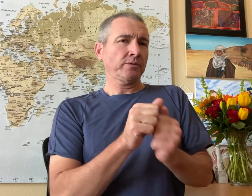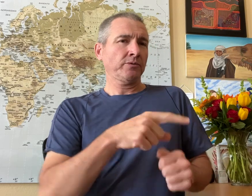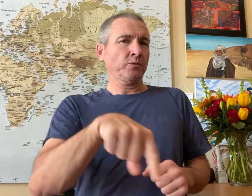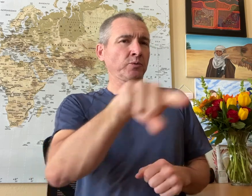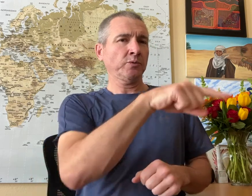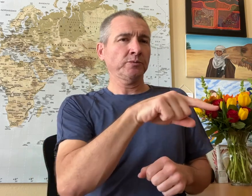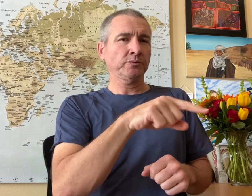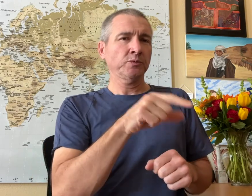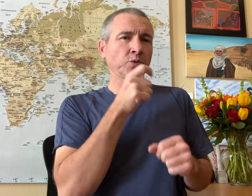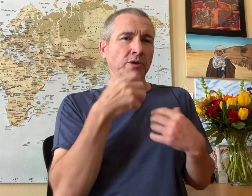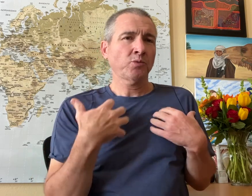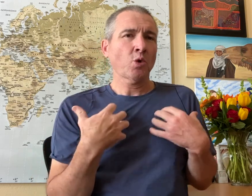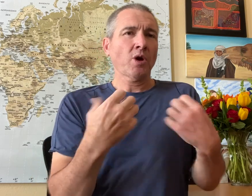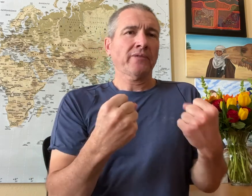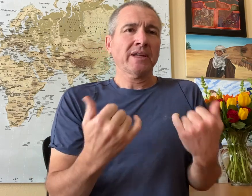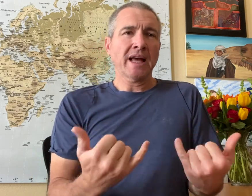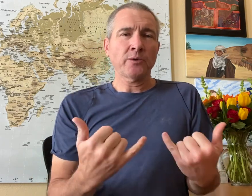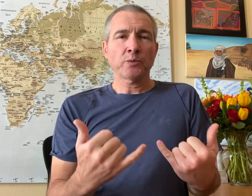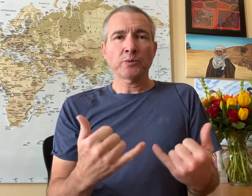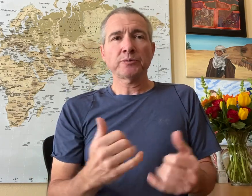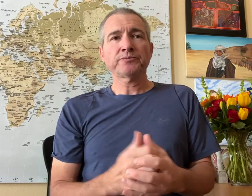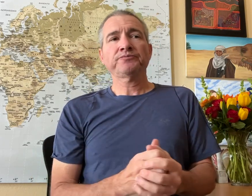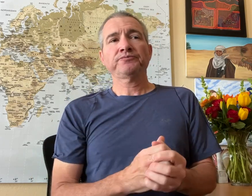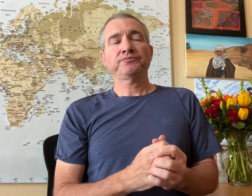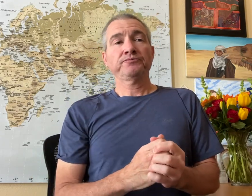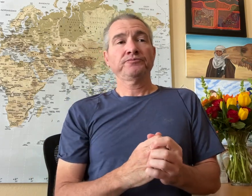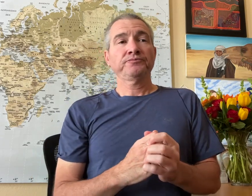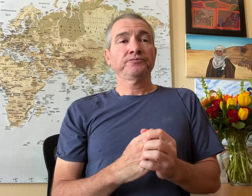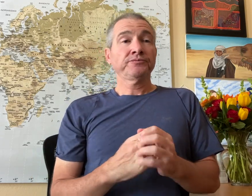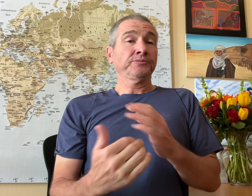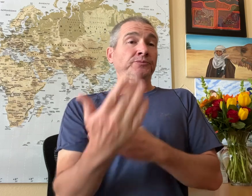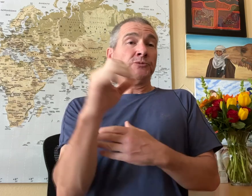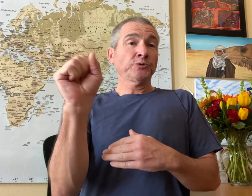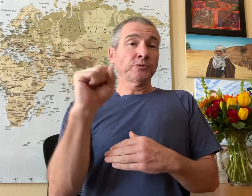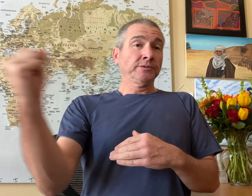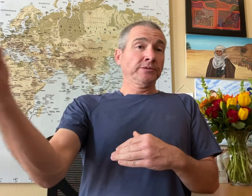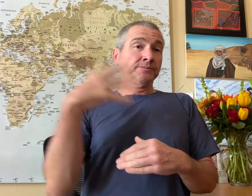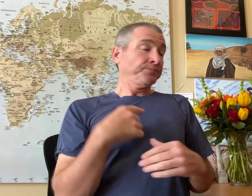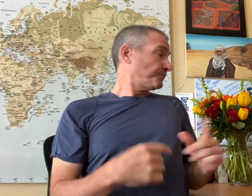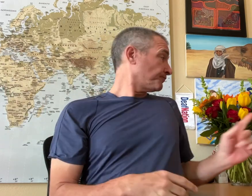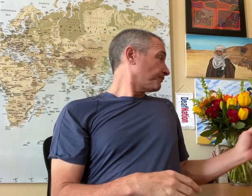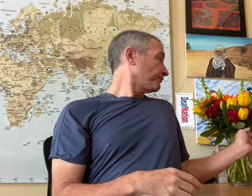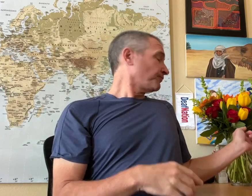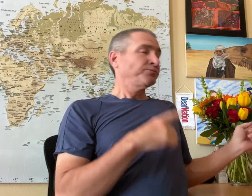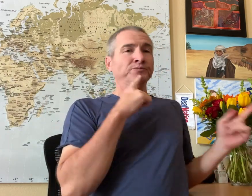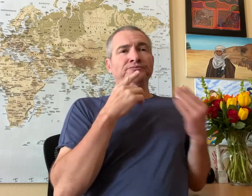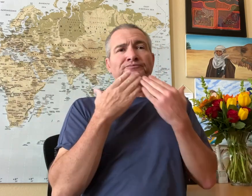of recovery and healing are with them. This morning Sorenson sent me these flowers